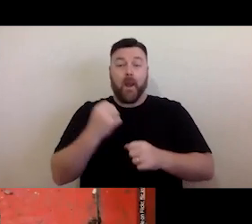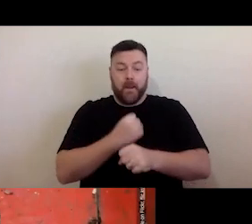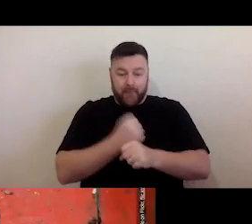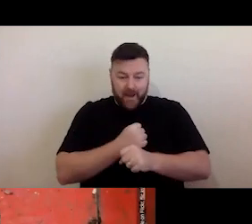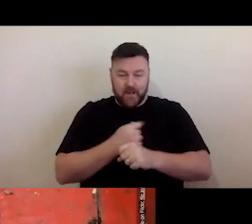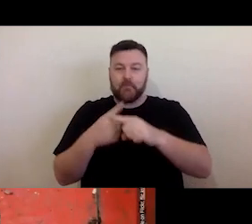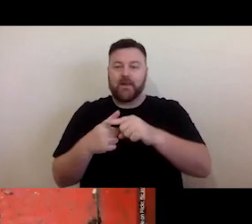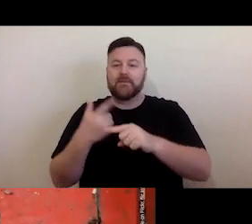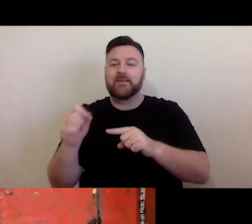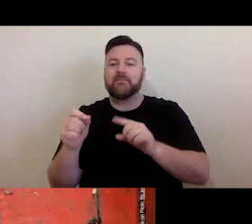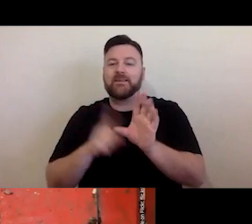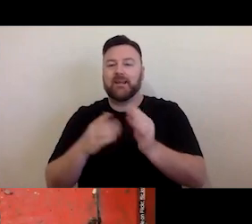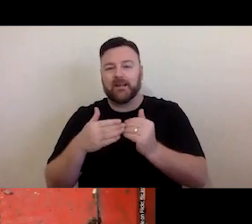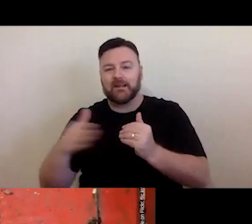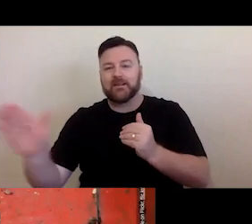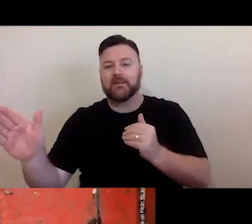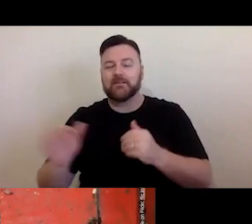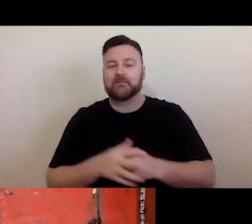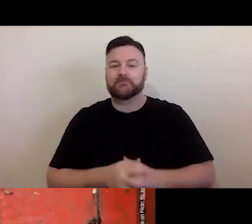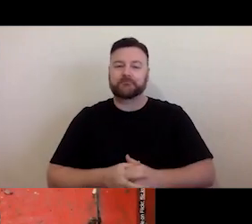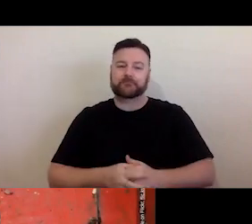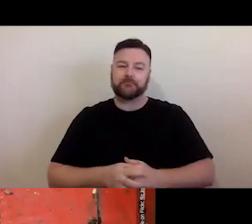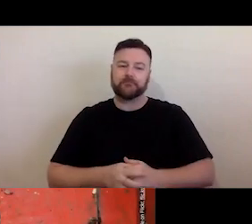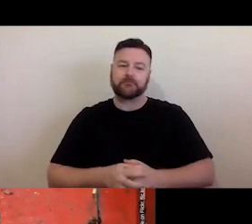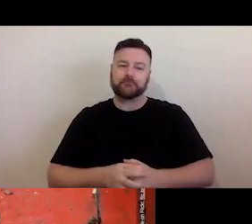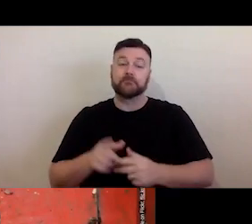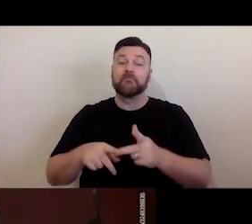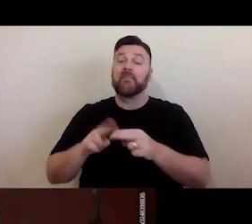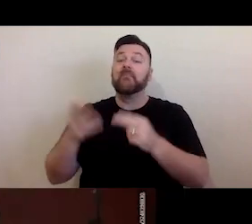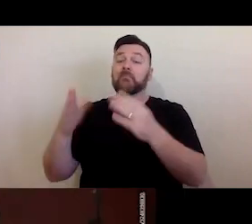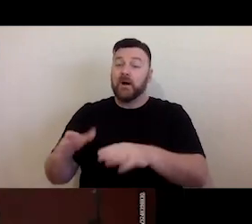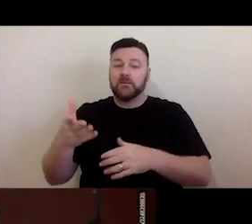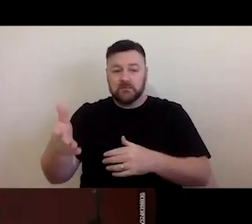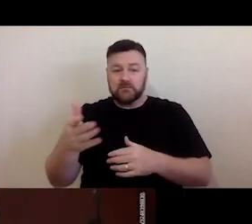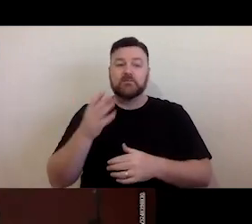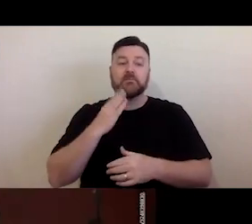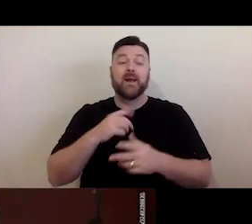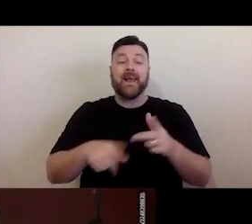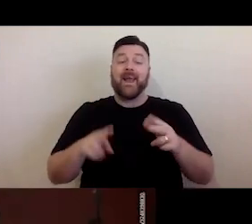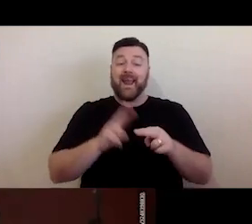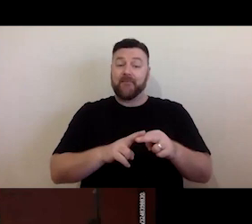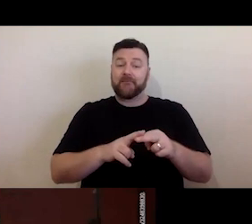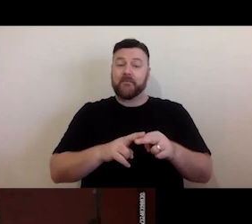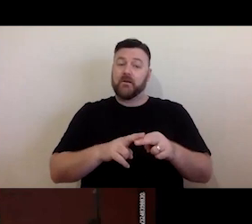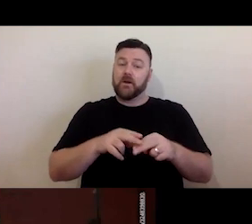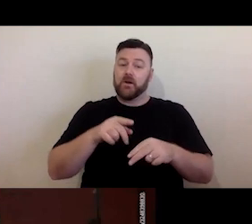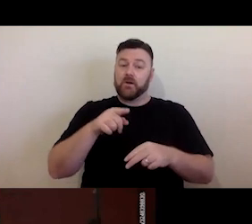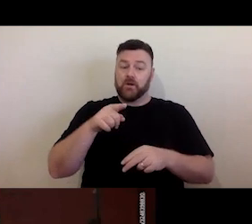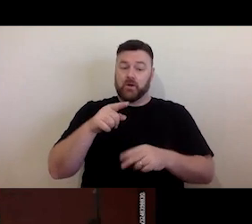goes if material is still protected by copyright, then unauthorised use of the material in a way that relies on the rights of the copyright owner